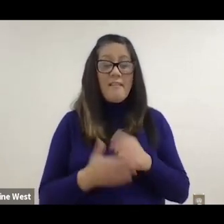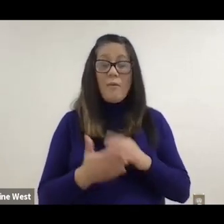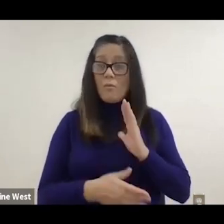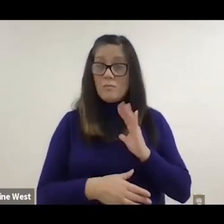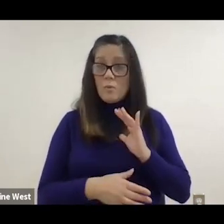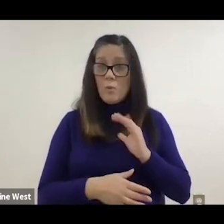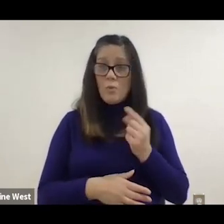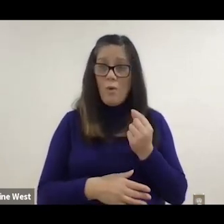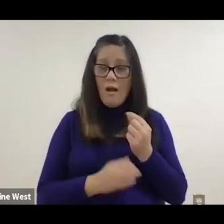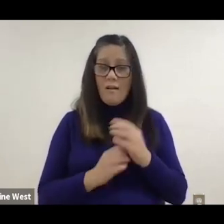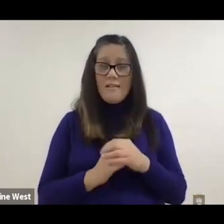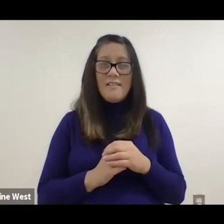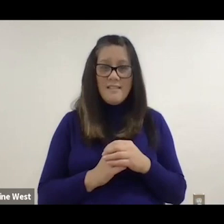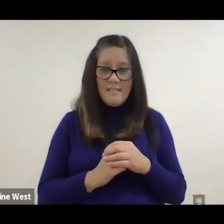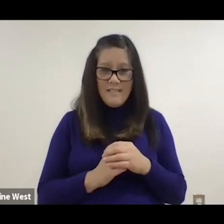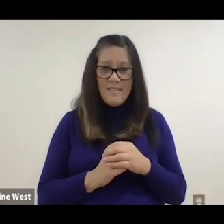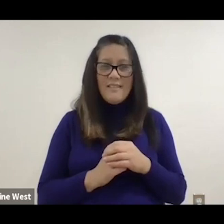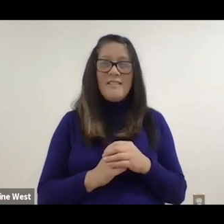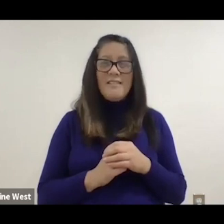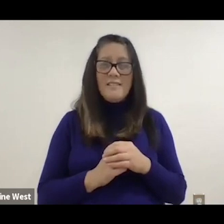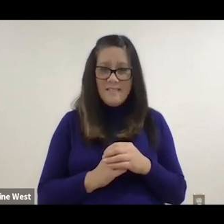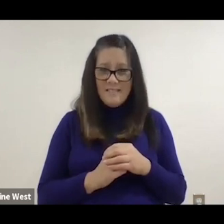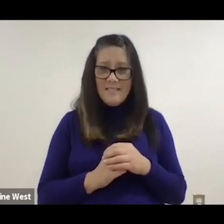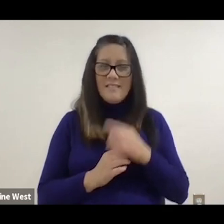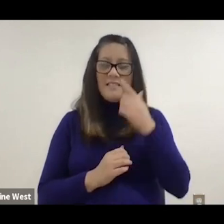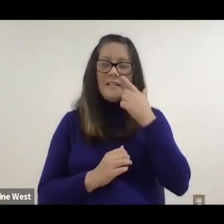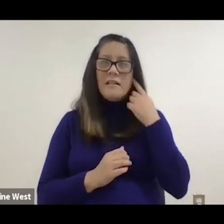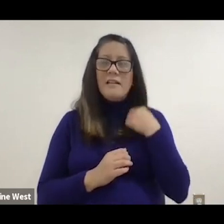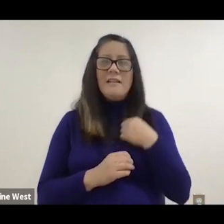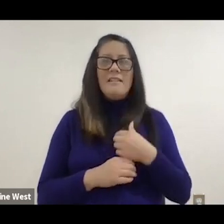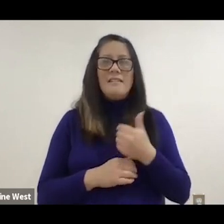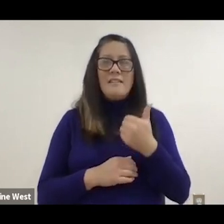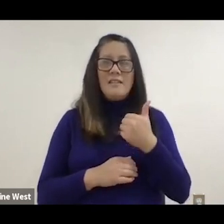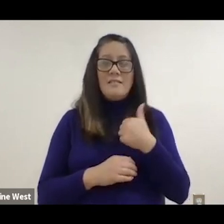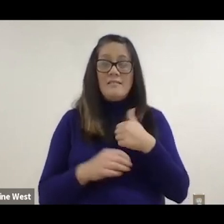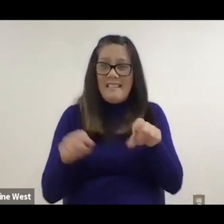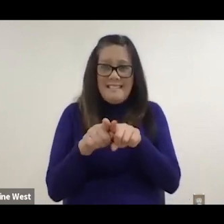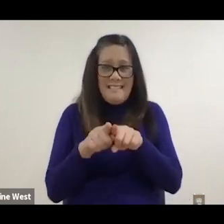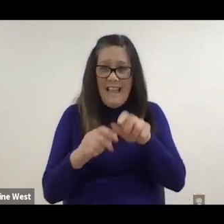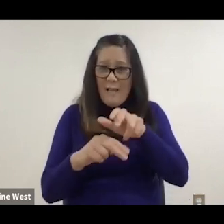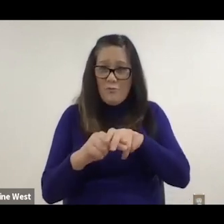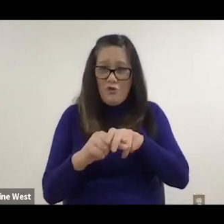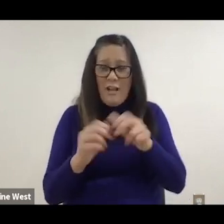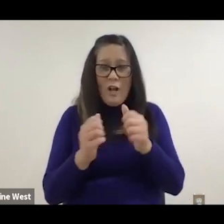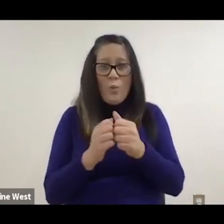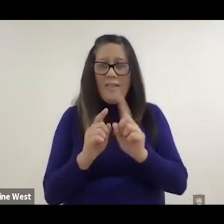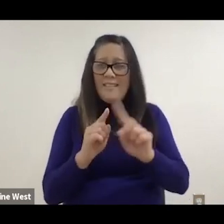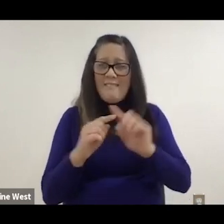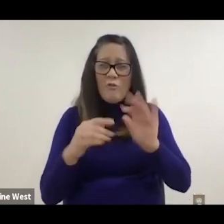what's cool is you get remember, you get to curb climbing on self leveling all with the same chair.